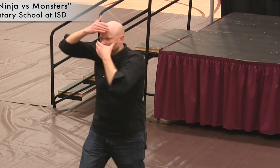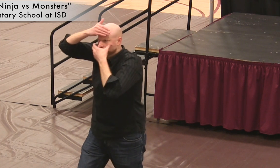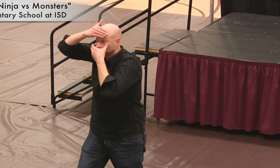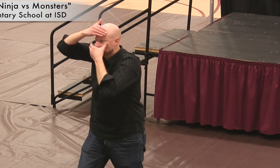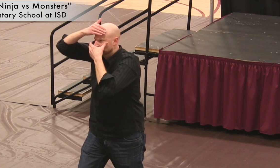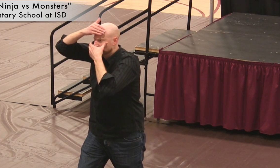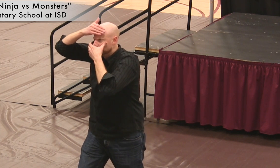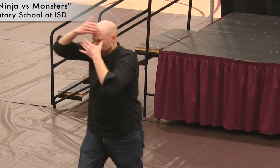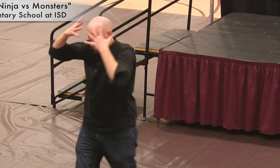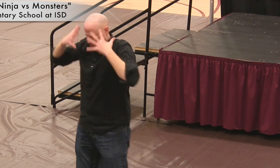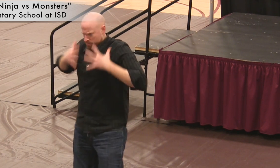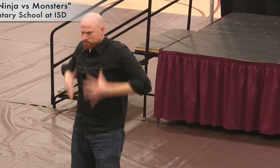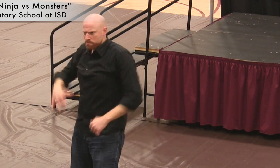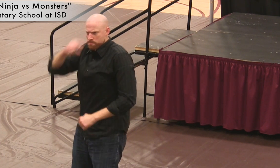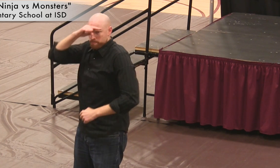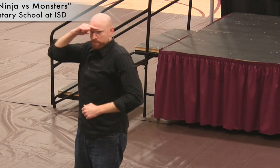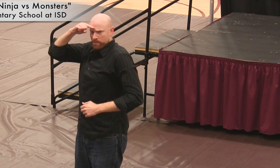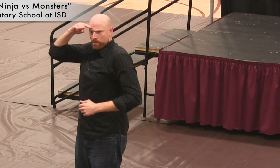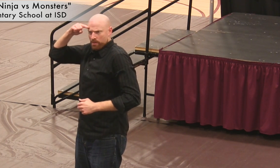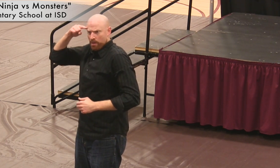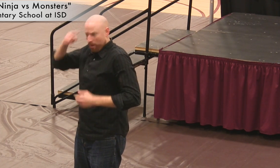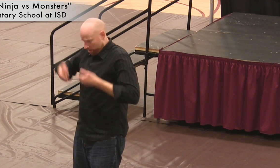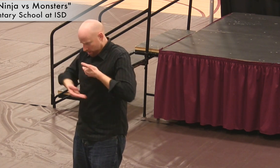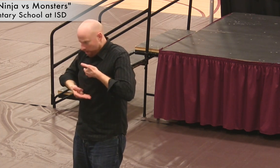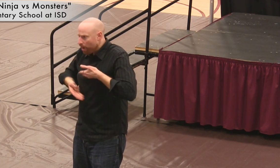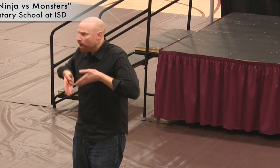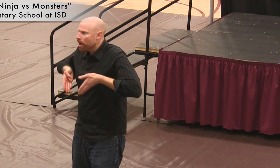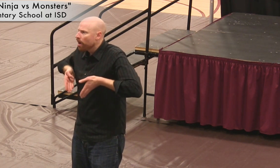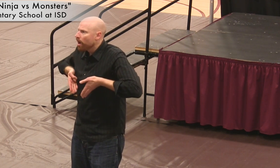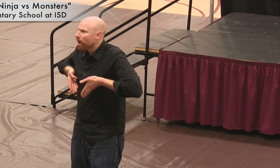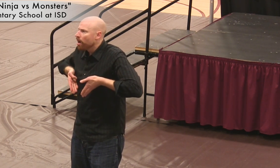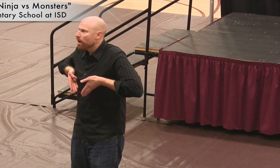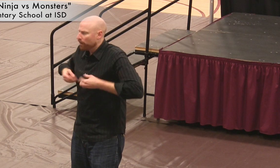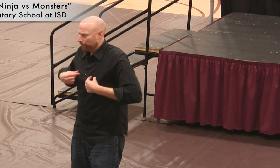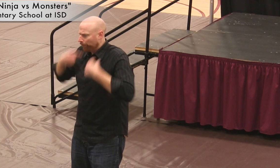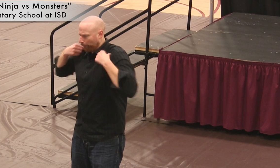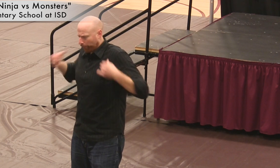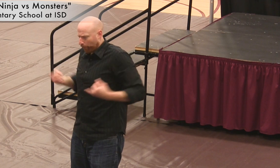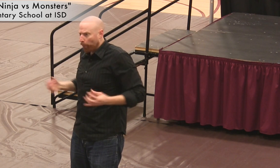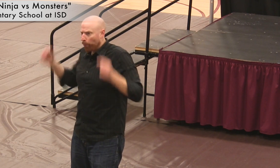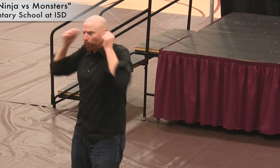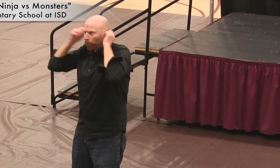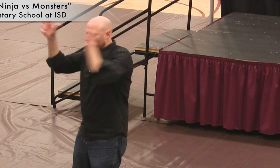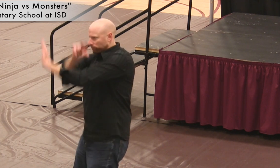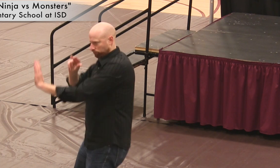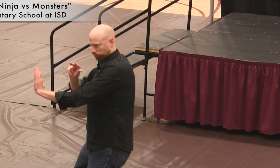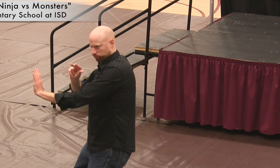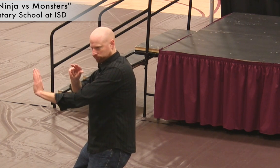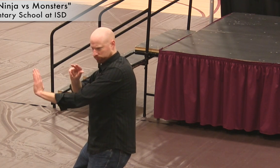a black-clad ninja with a sleek old-school hearing aid strapped to his chest. Assuming